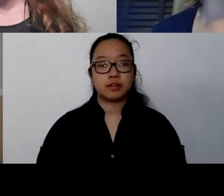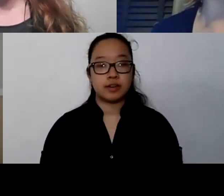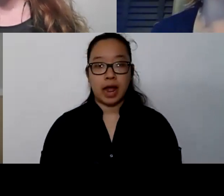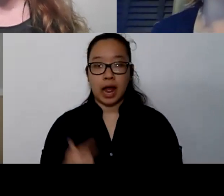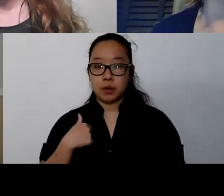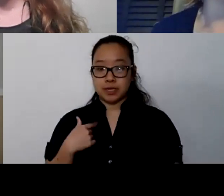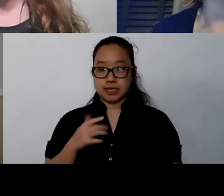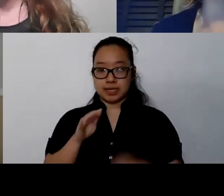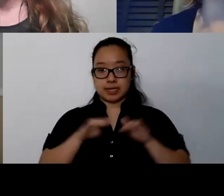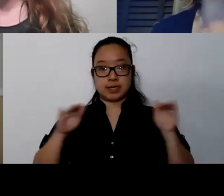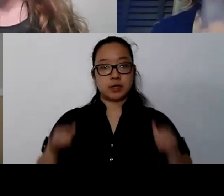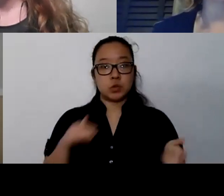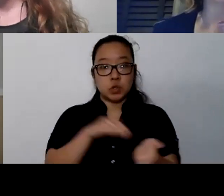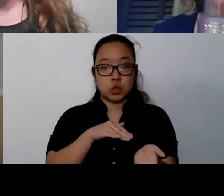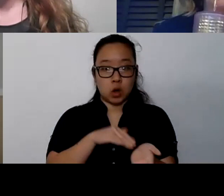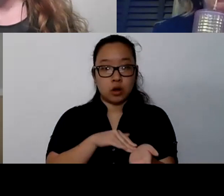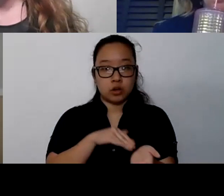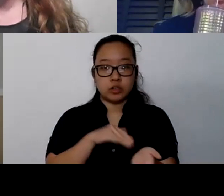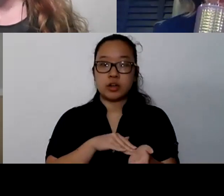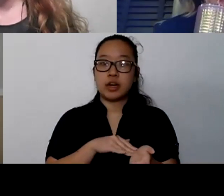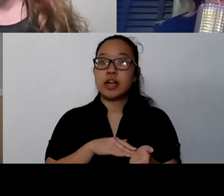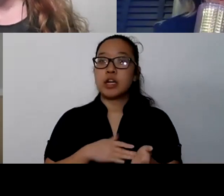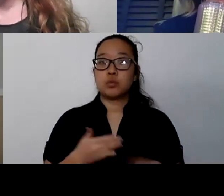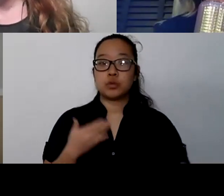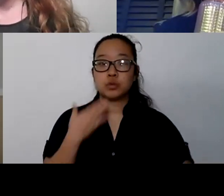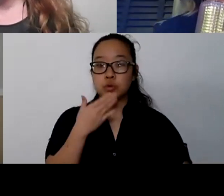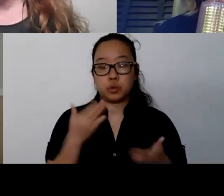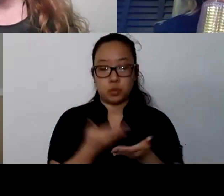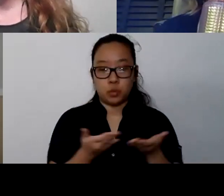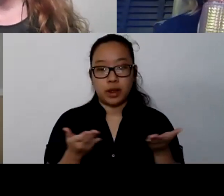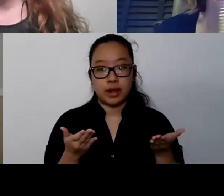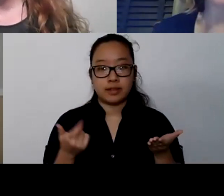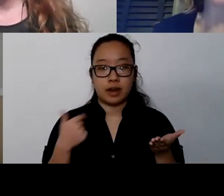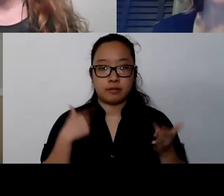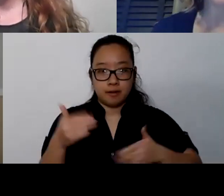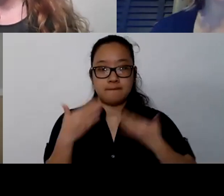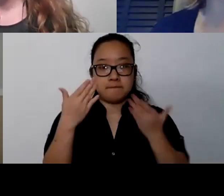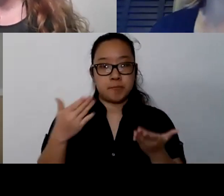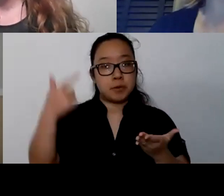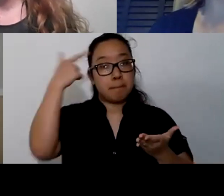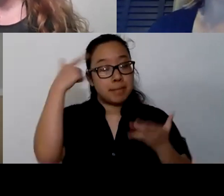is a great gatekeeper for mental health and it is often a first off that young people are getting that connection.